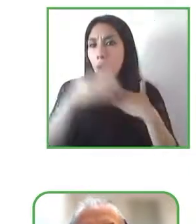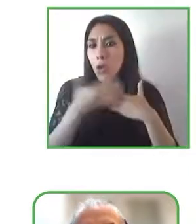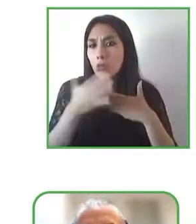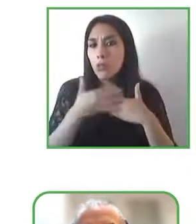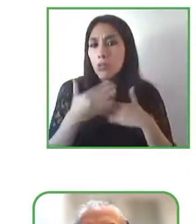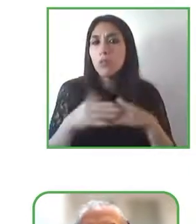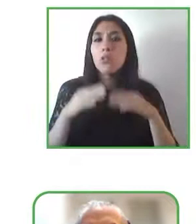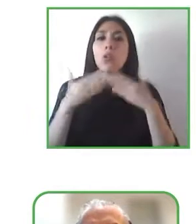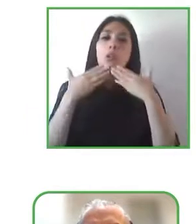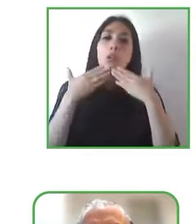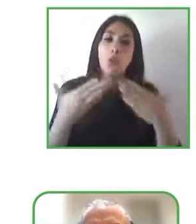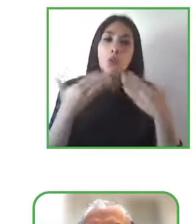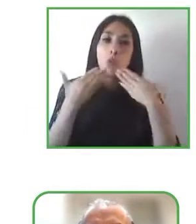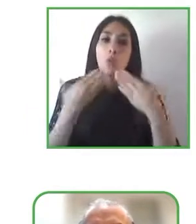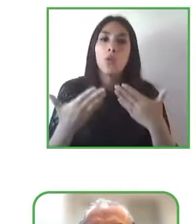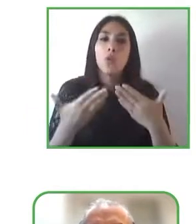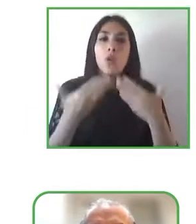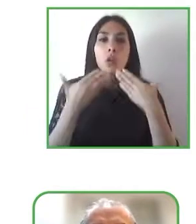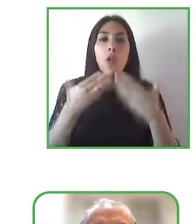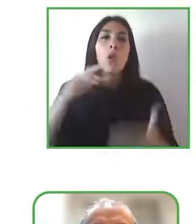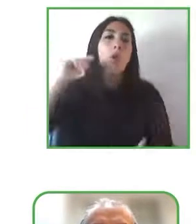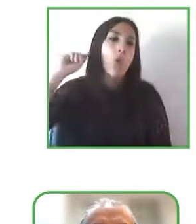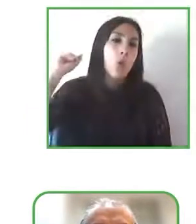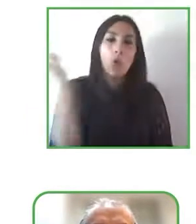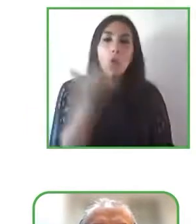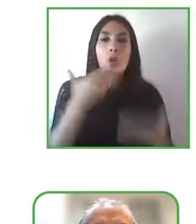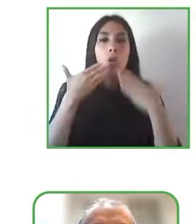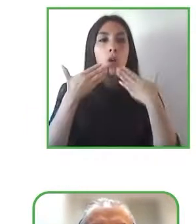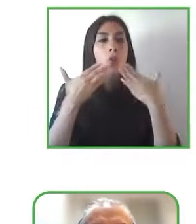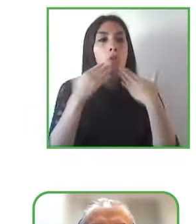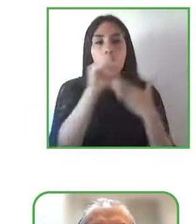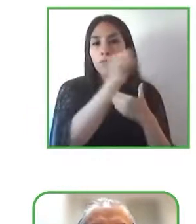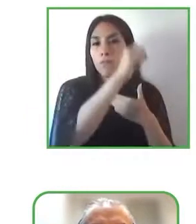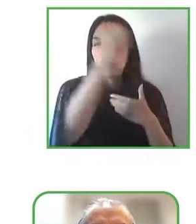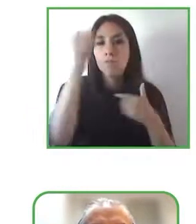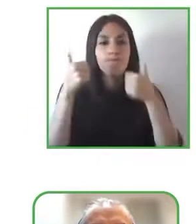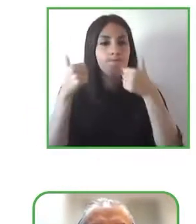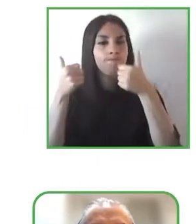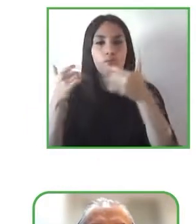very much to everyone for participating in this panel and thank you to all of